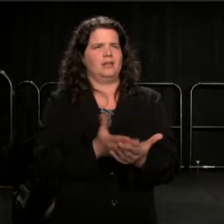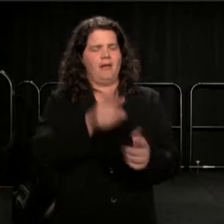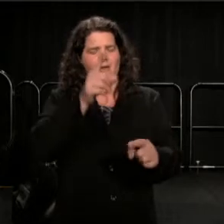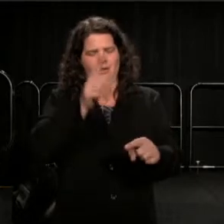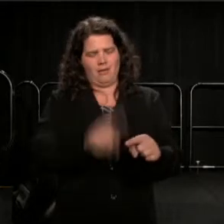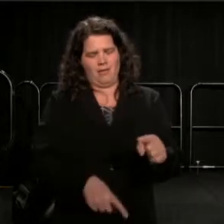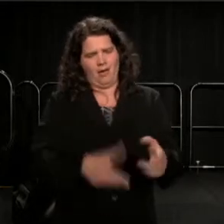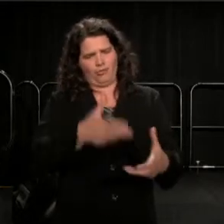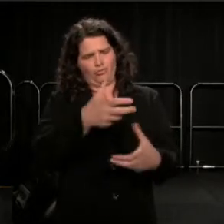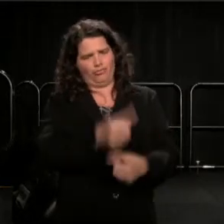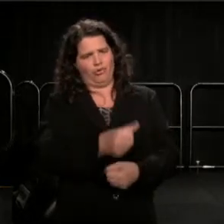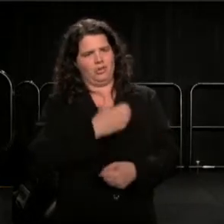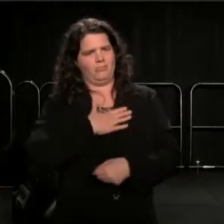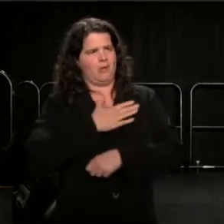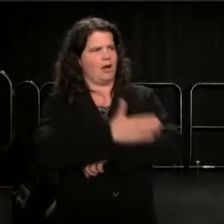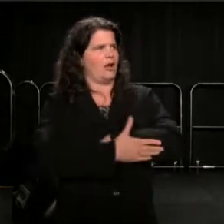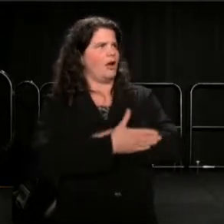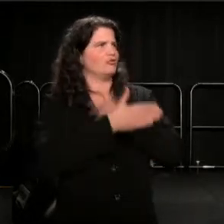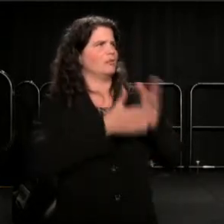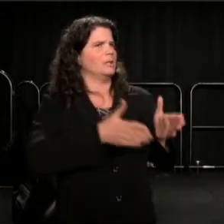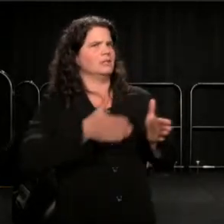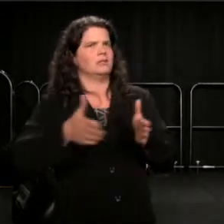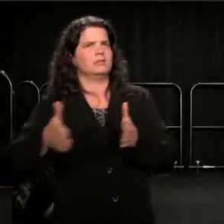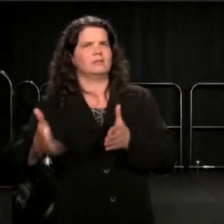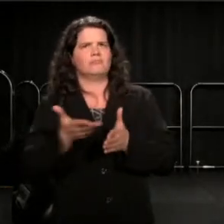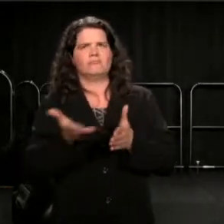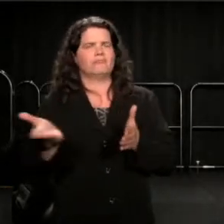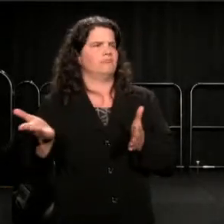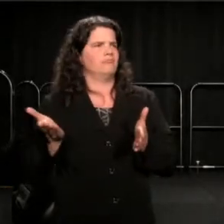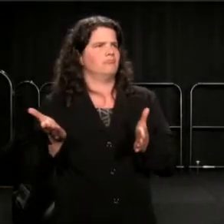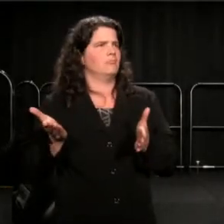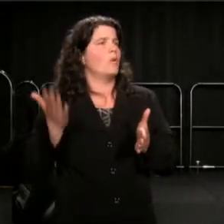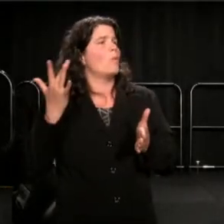You cannot trust them. Because the assumptions by which they live,